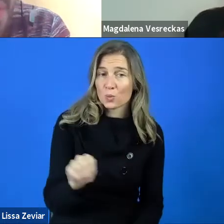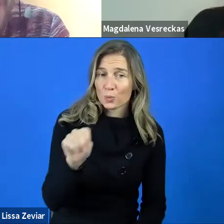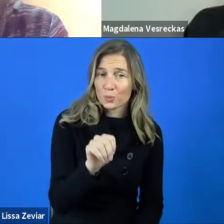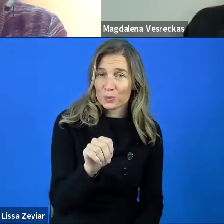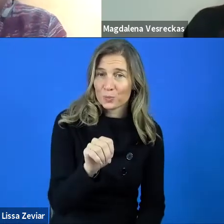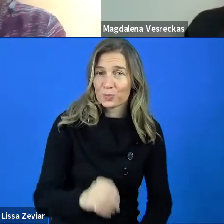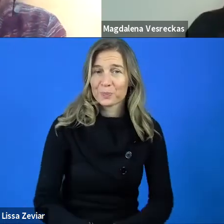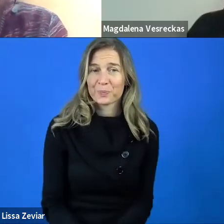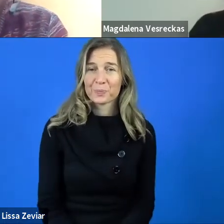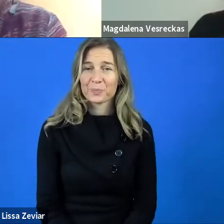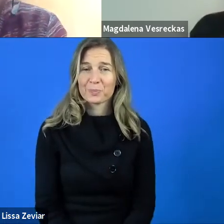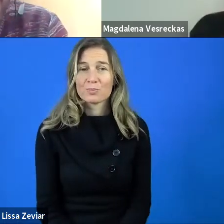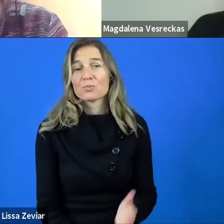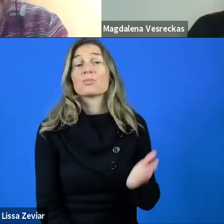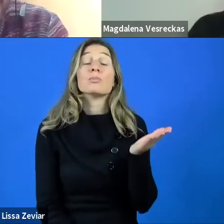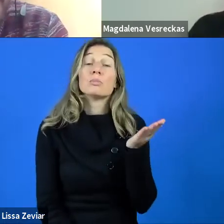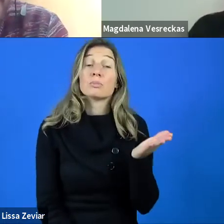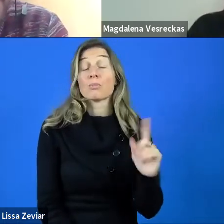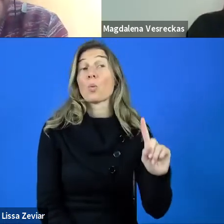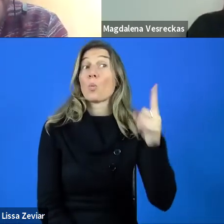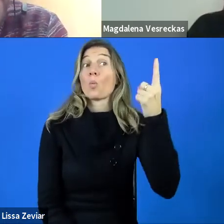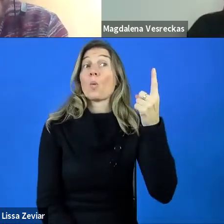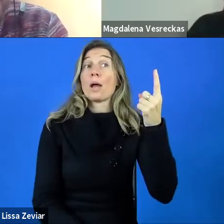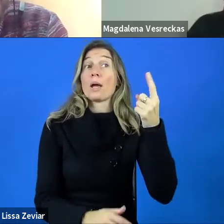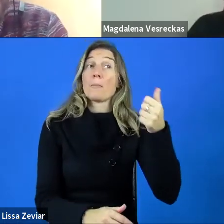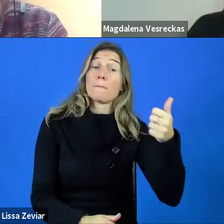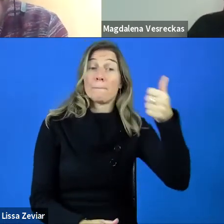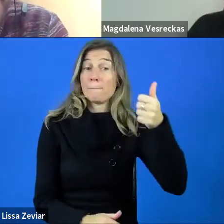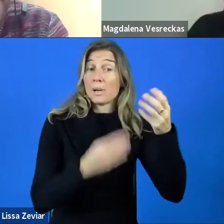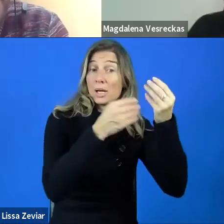one of the main research programmes of the EU.